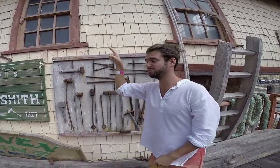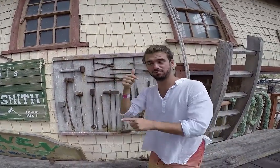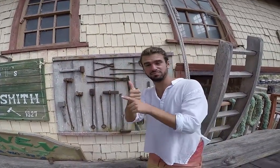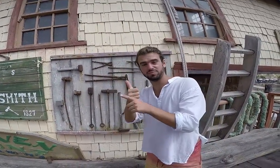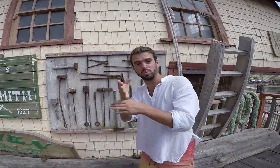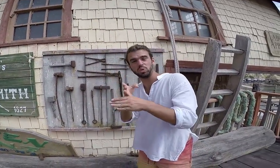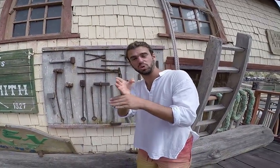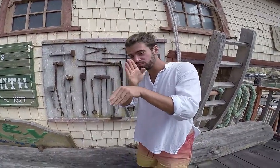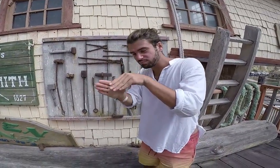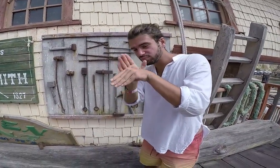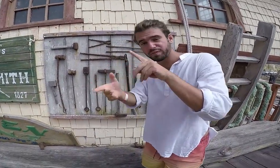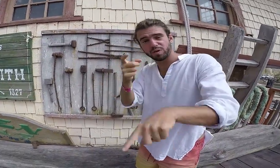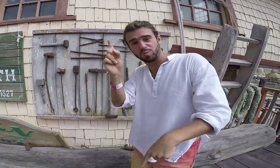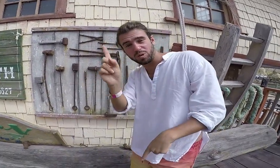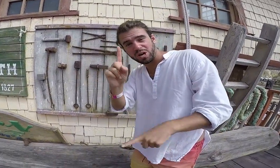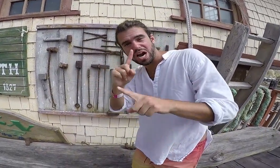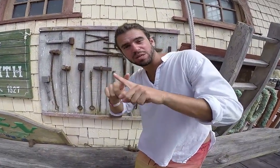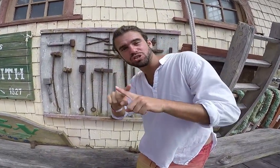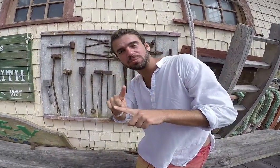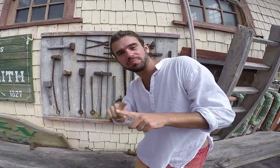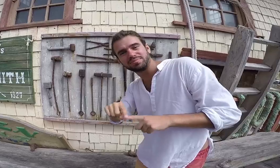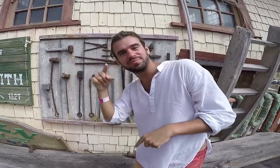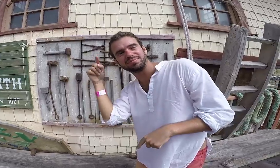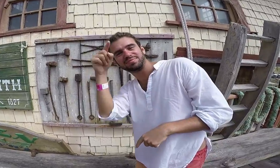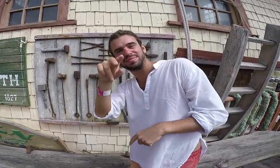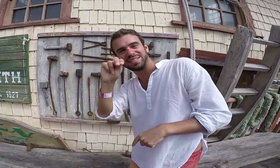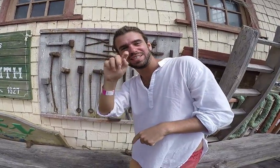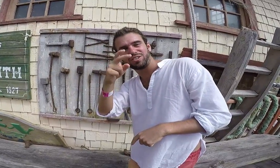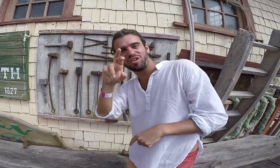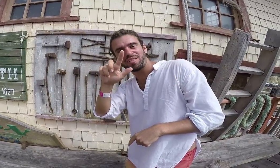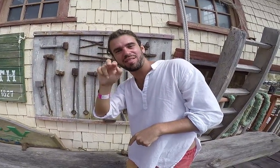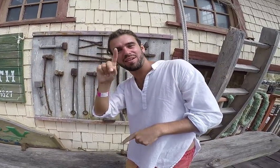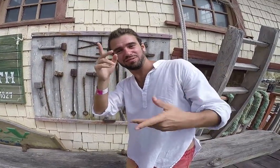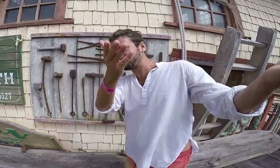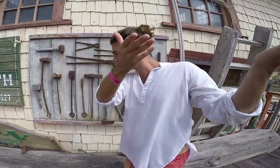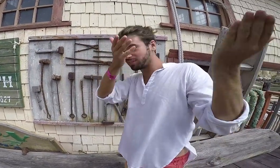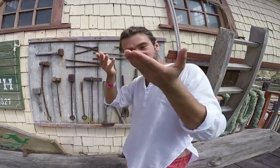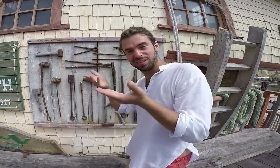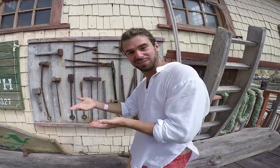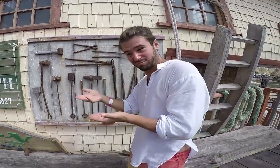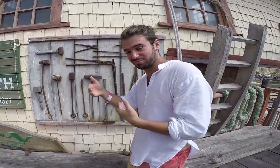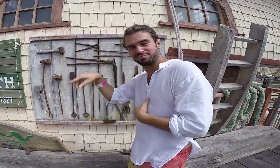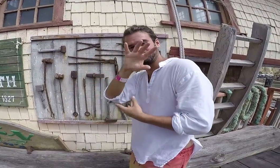Several thousand wooden planks were imported from the Netherlands!